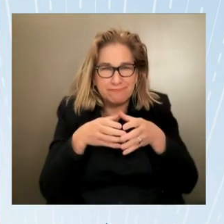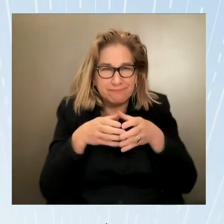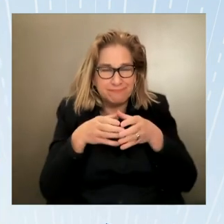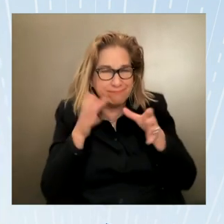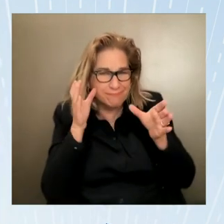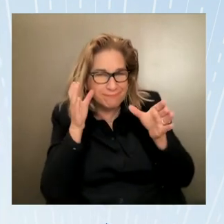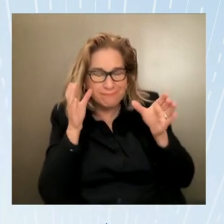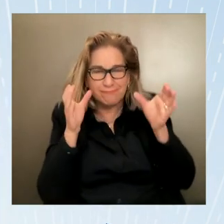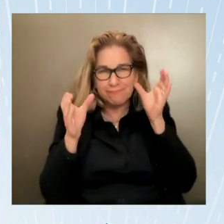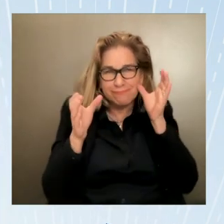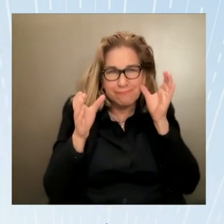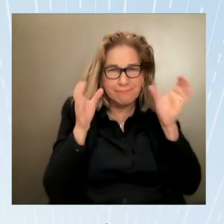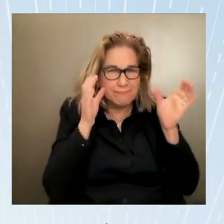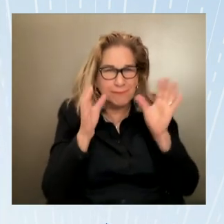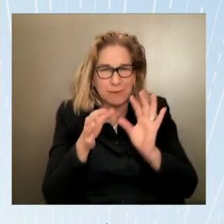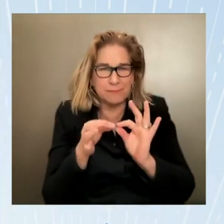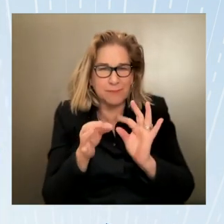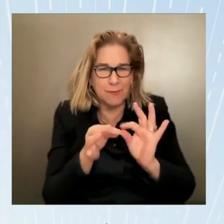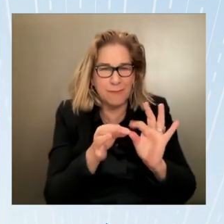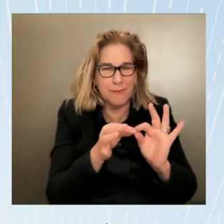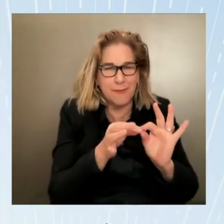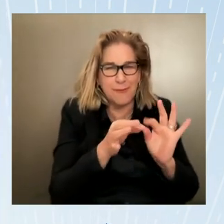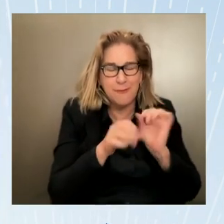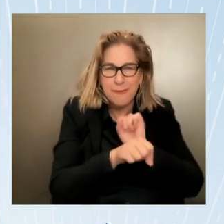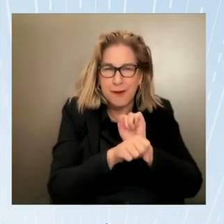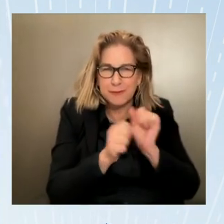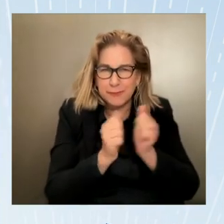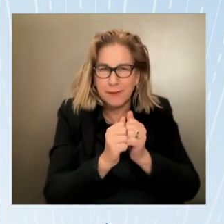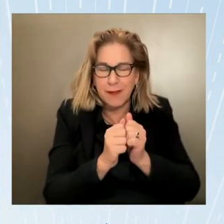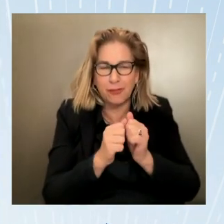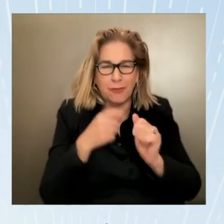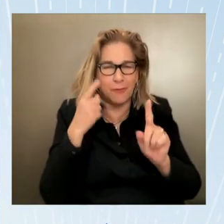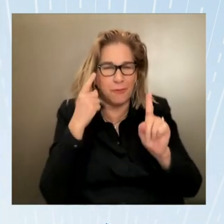to implement the uyghur force labor prevention act and urging other countries to prohibit the